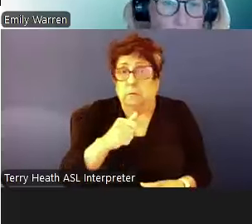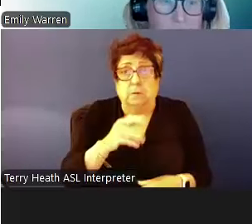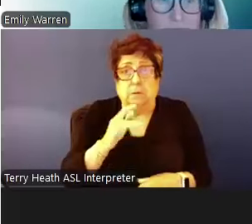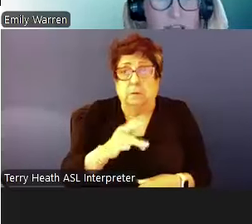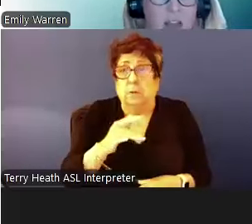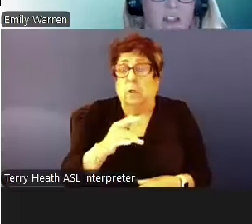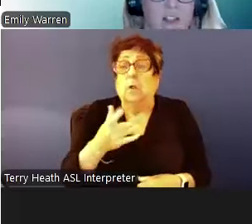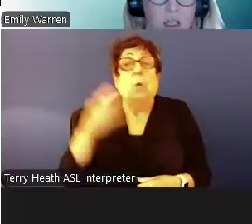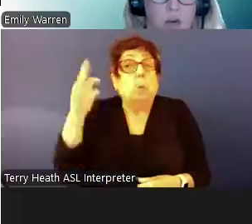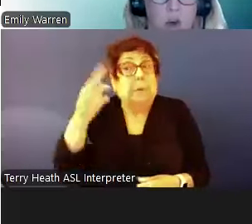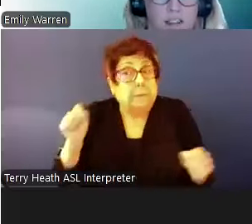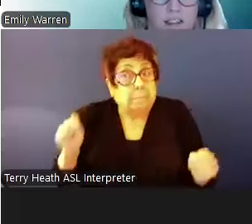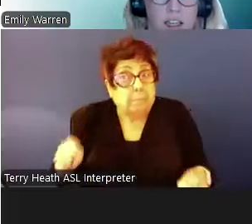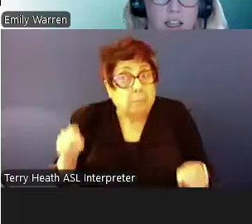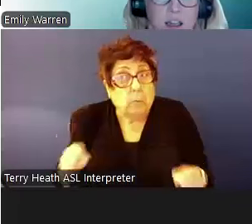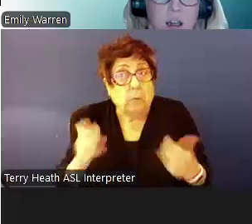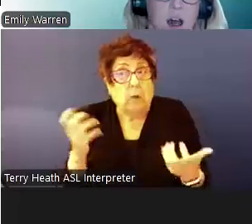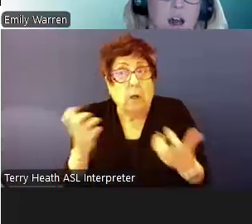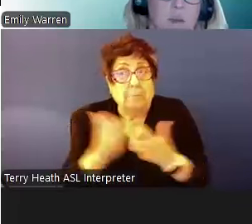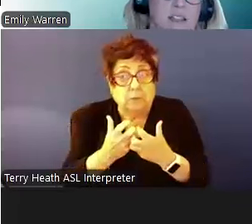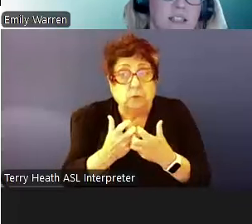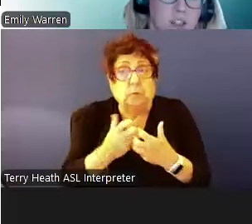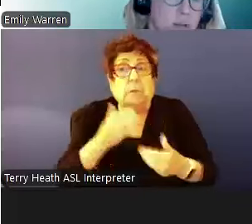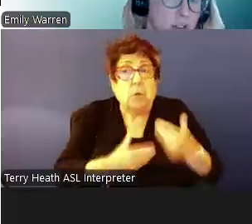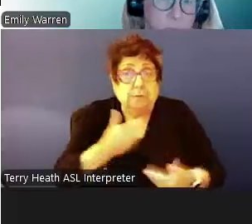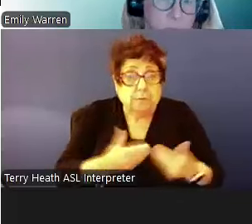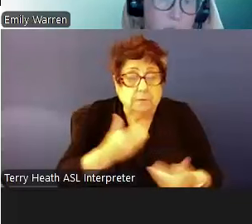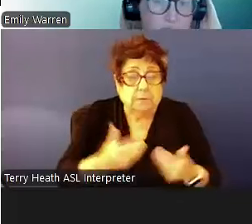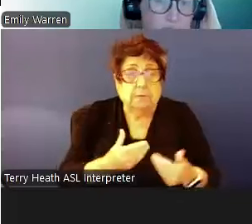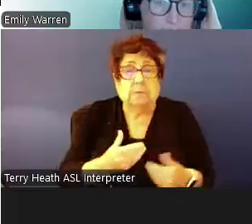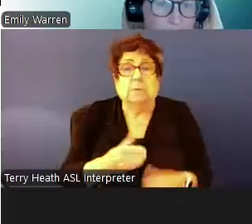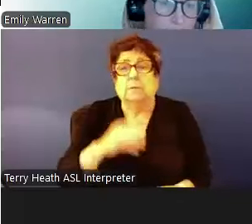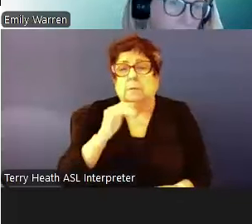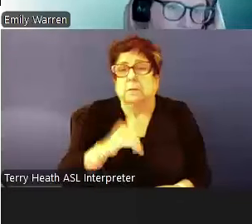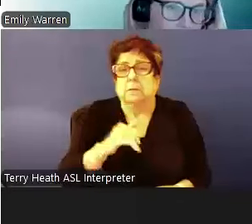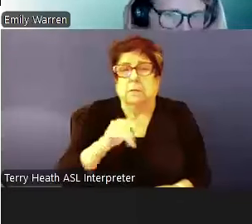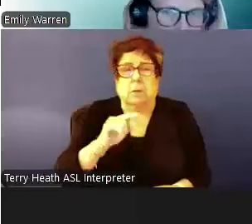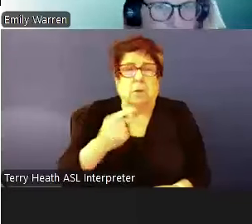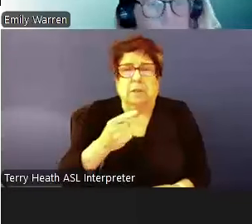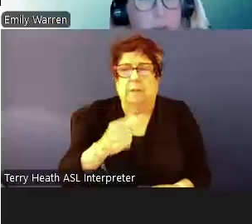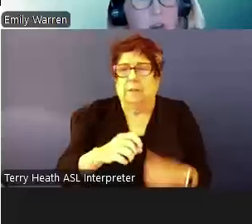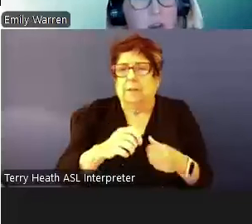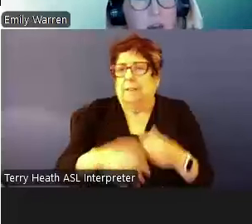process. This only request the extension request policy available to any family.